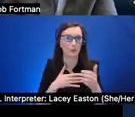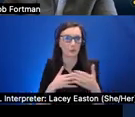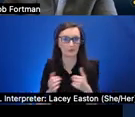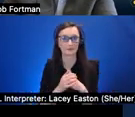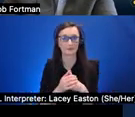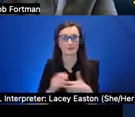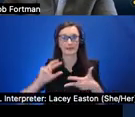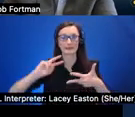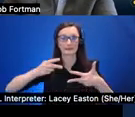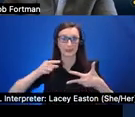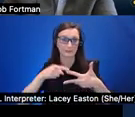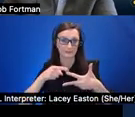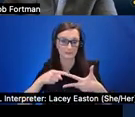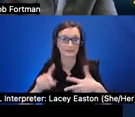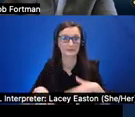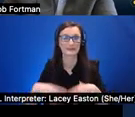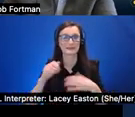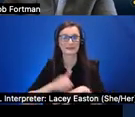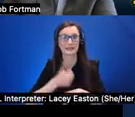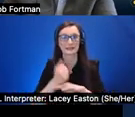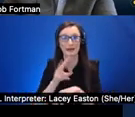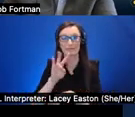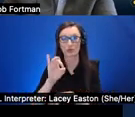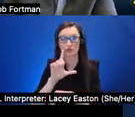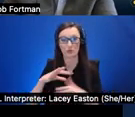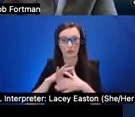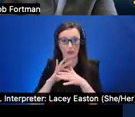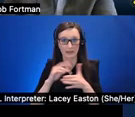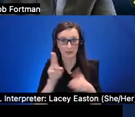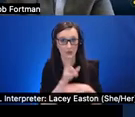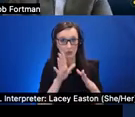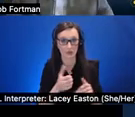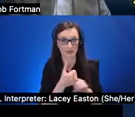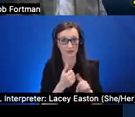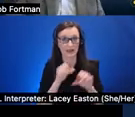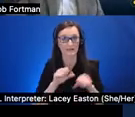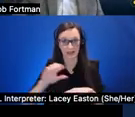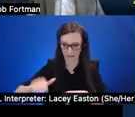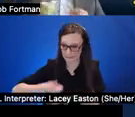content which the user can place virtual objects in their environment to be accessed later and